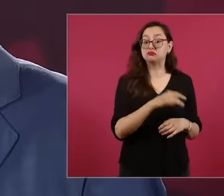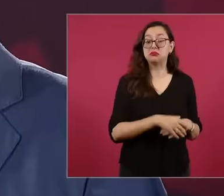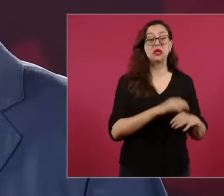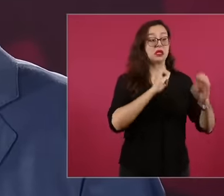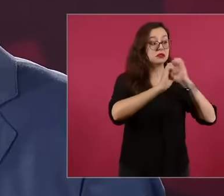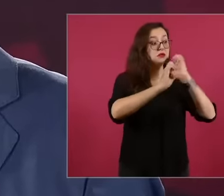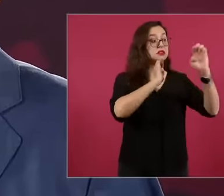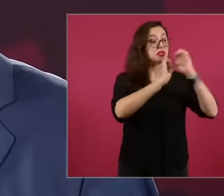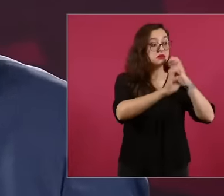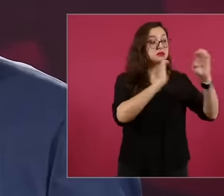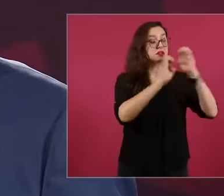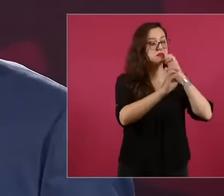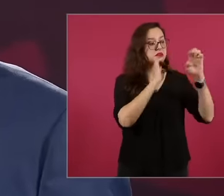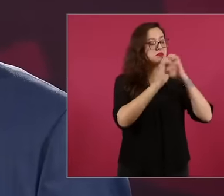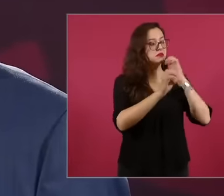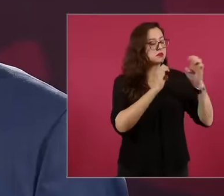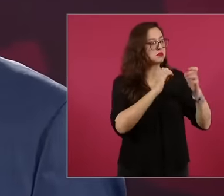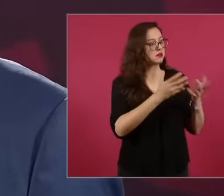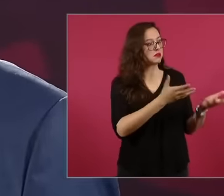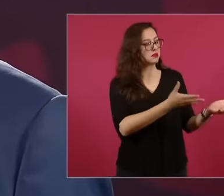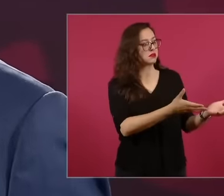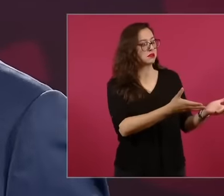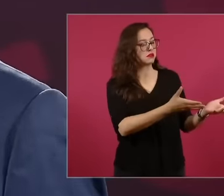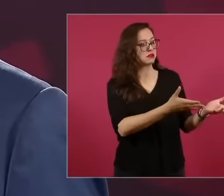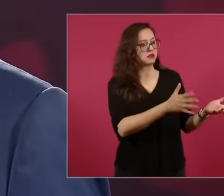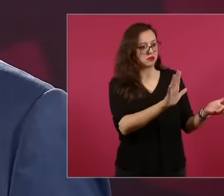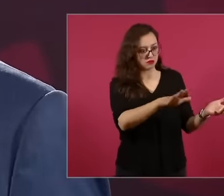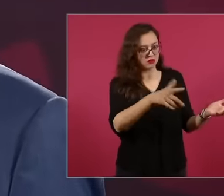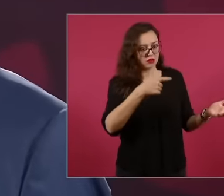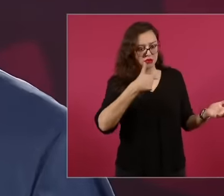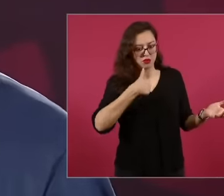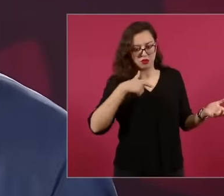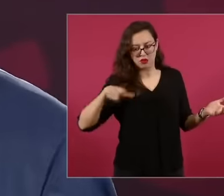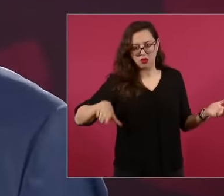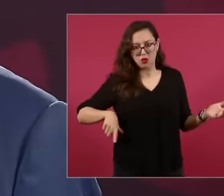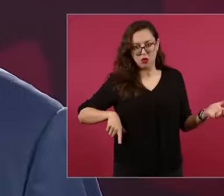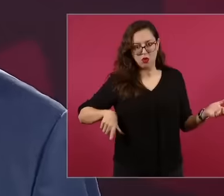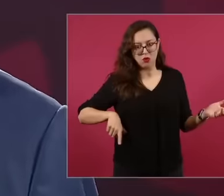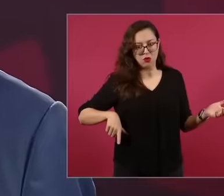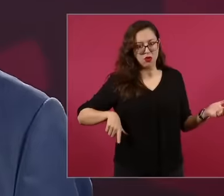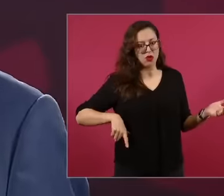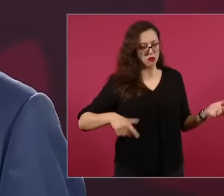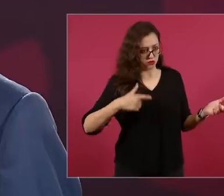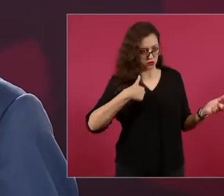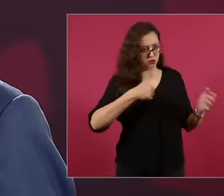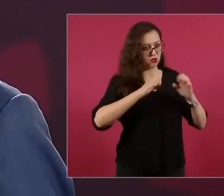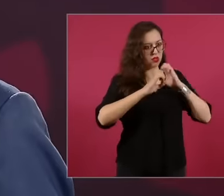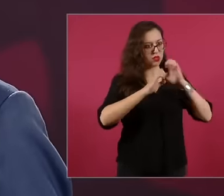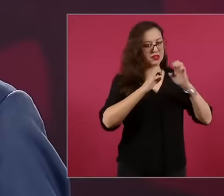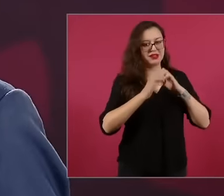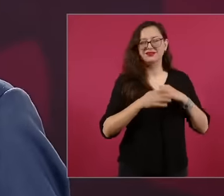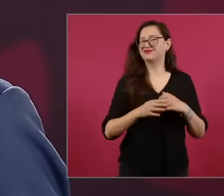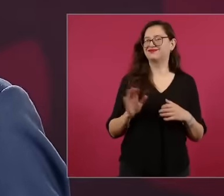the opponents more than those who are there On